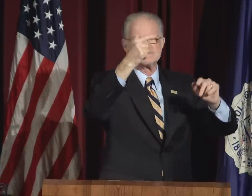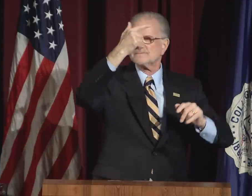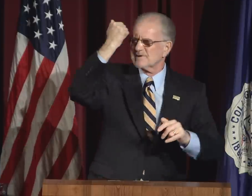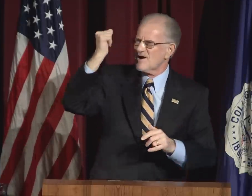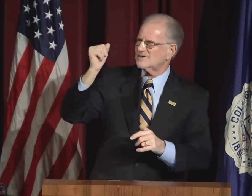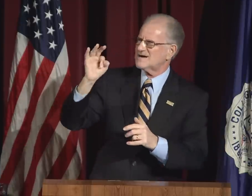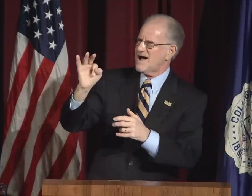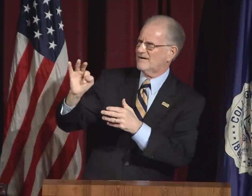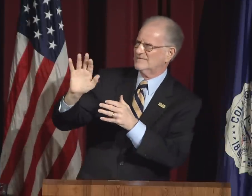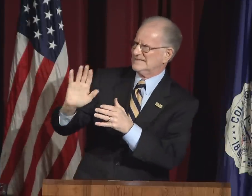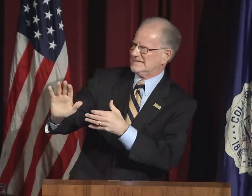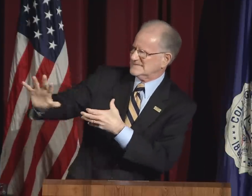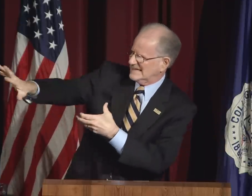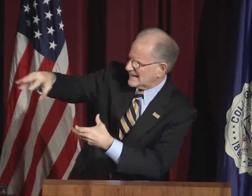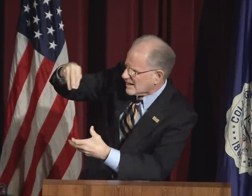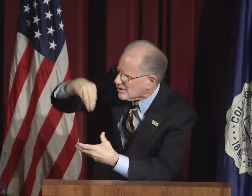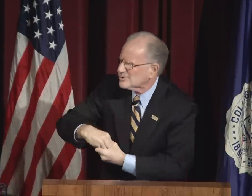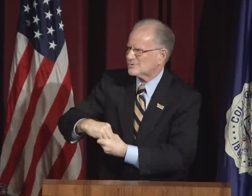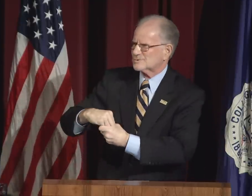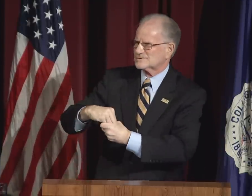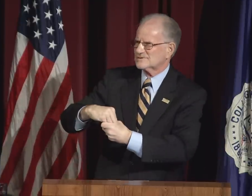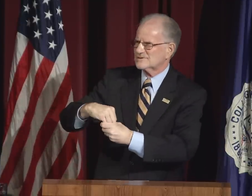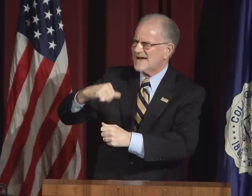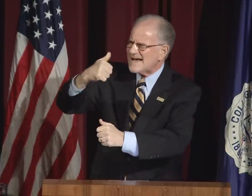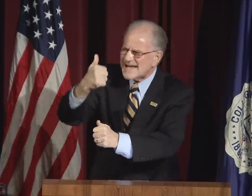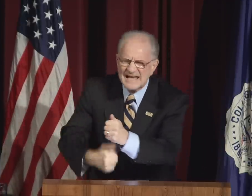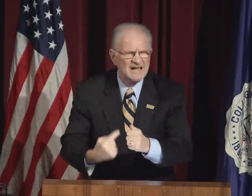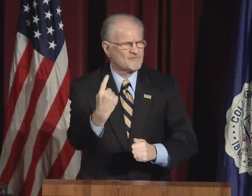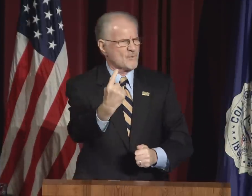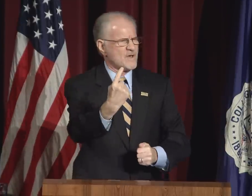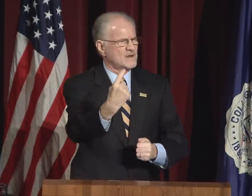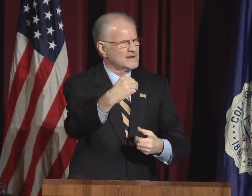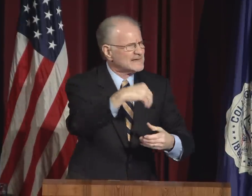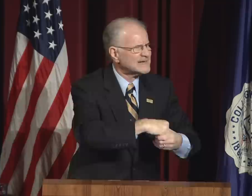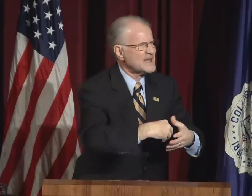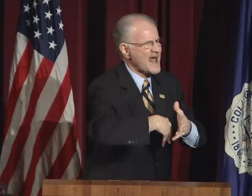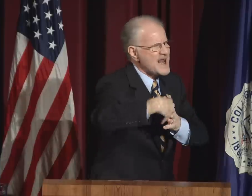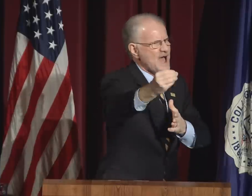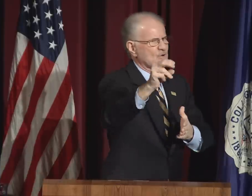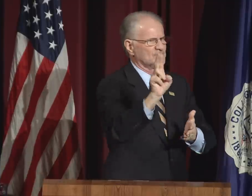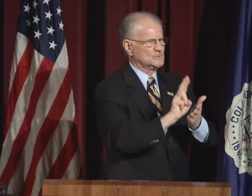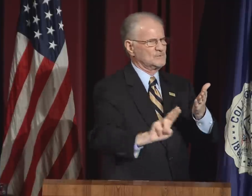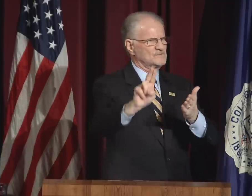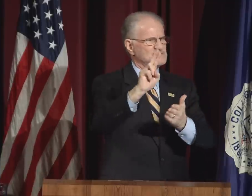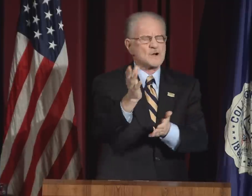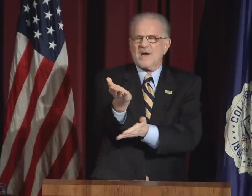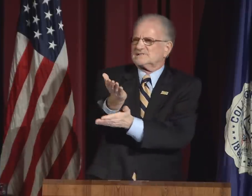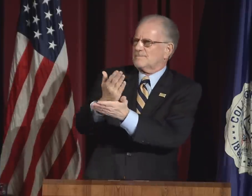I believe one of the reasons why DPN succeeded was because of its inclusion.